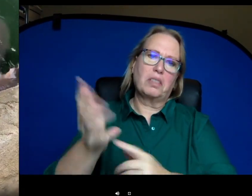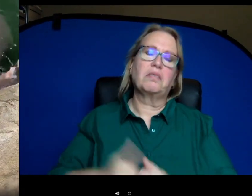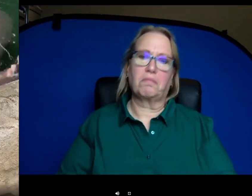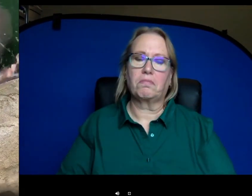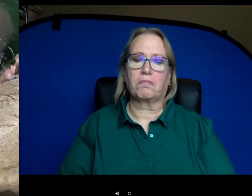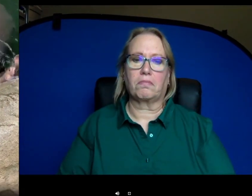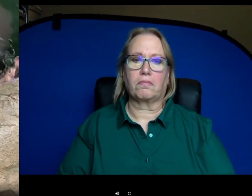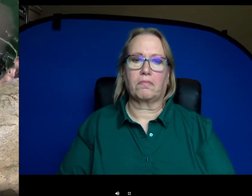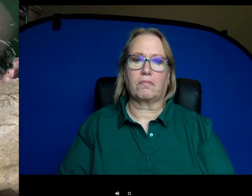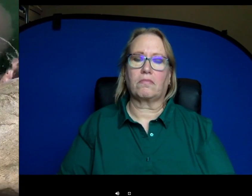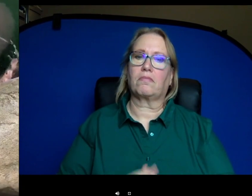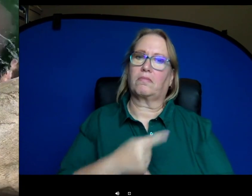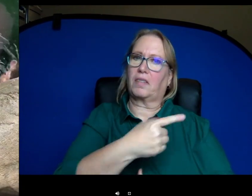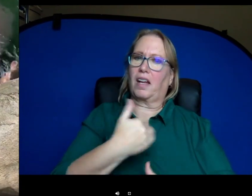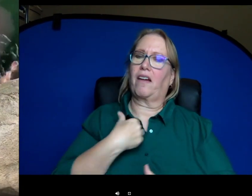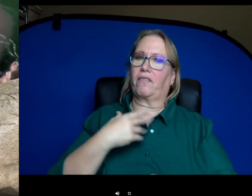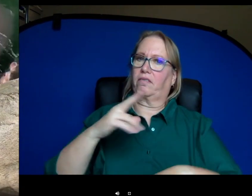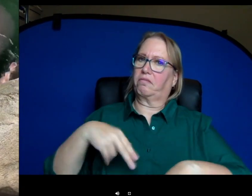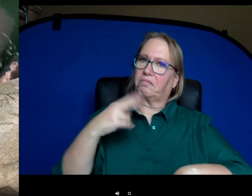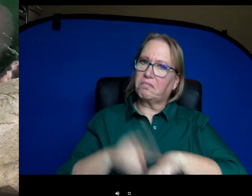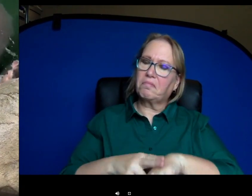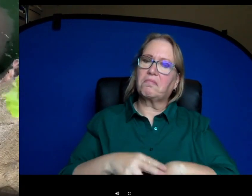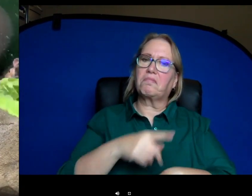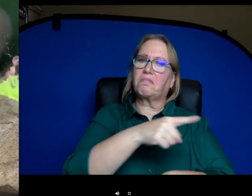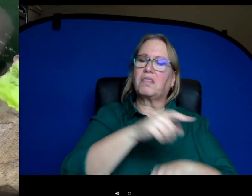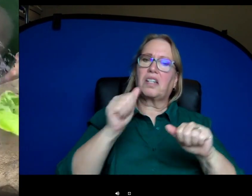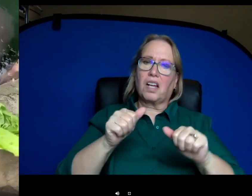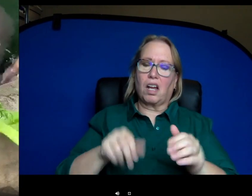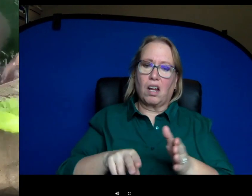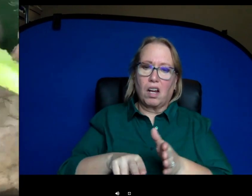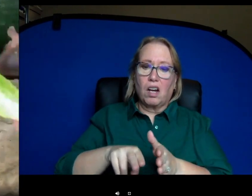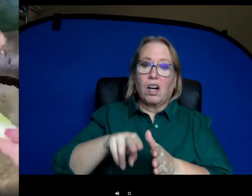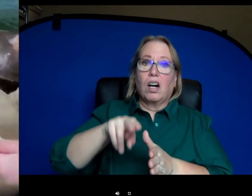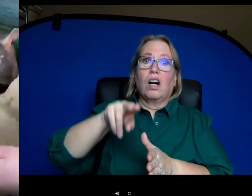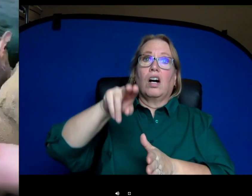They actually have a natural reflex that allows them to come up for breath while